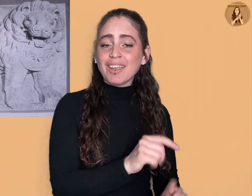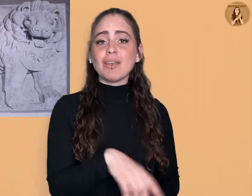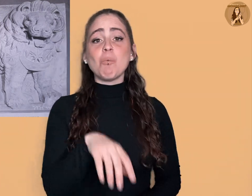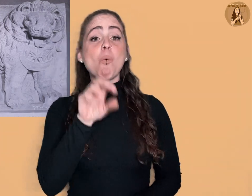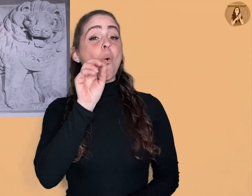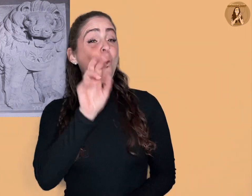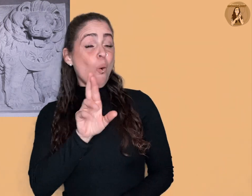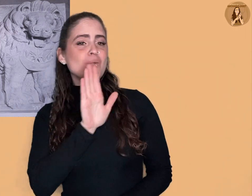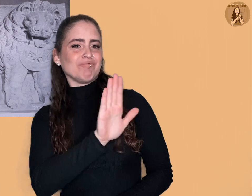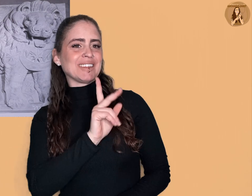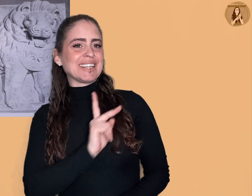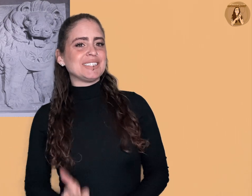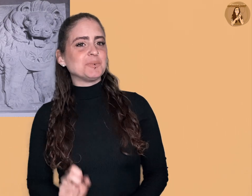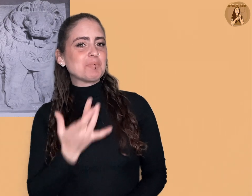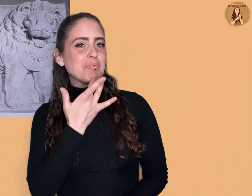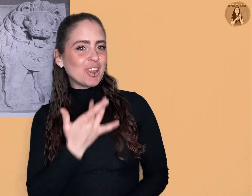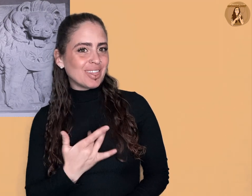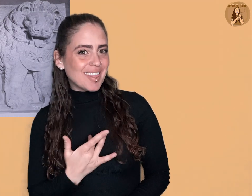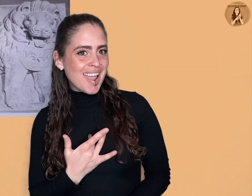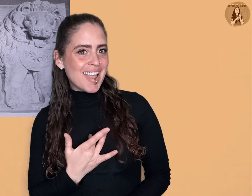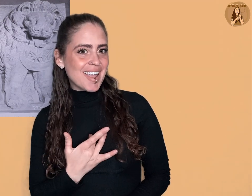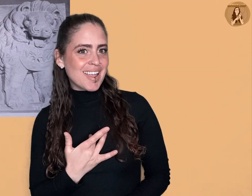or something to do with the King’s birthday.